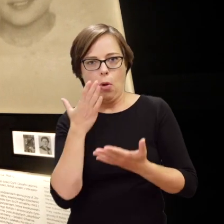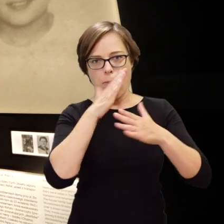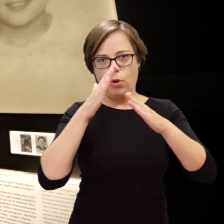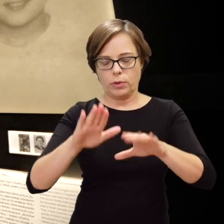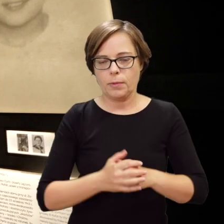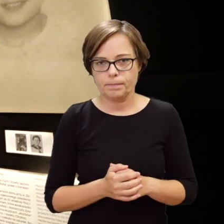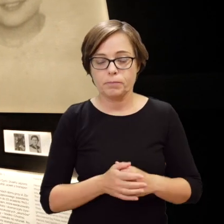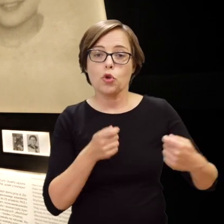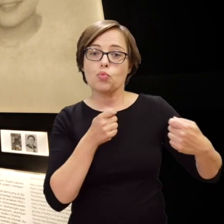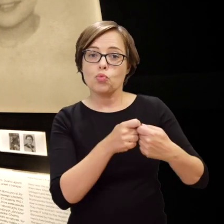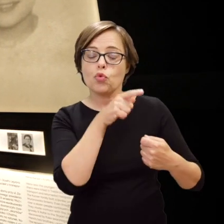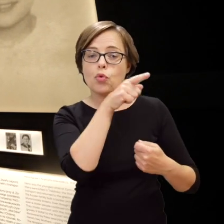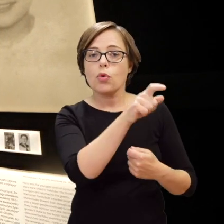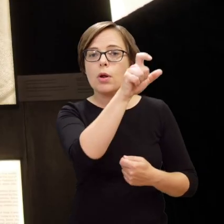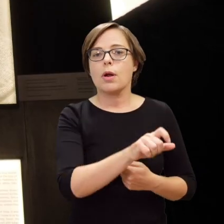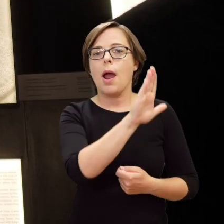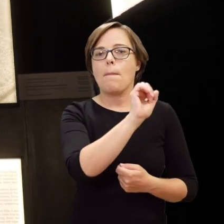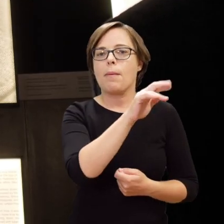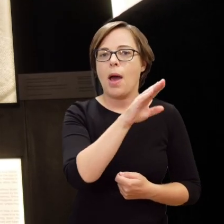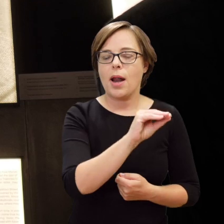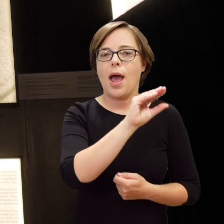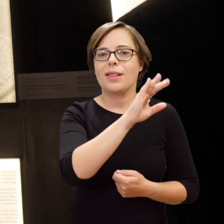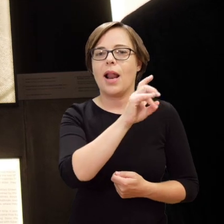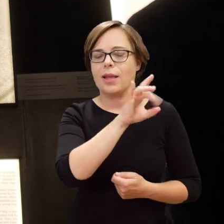Together with Prof. Barbara Engelking, the co-author of the exhibition,